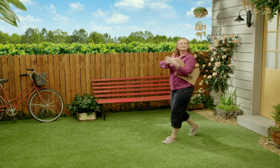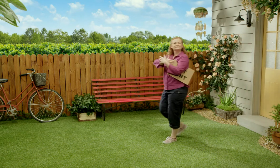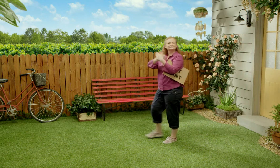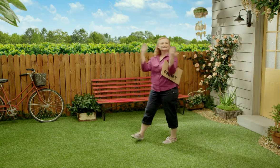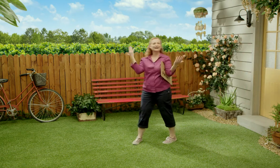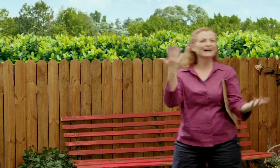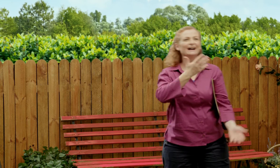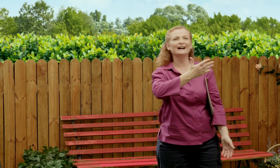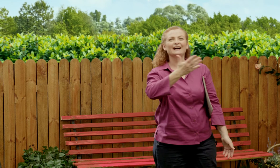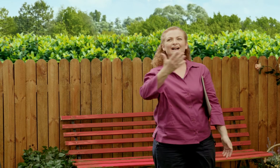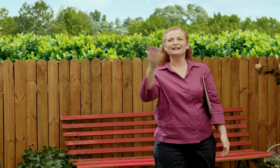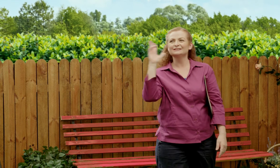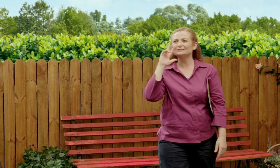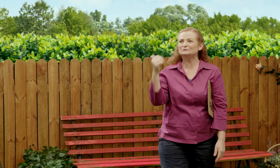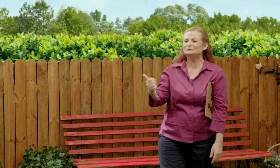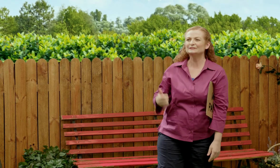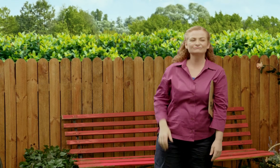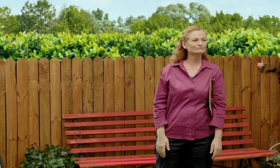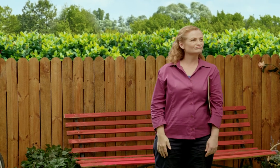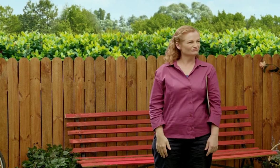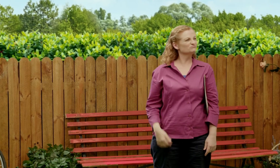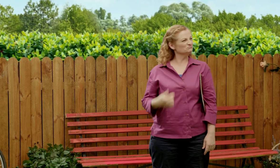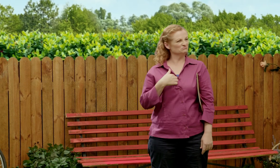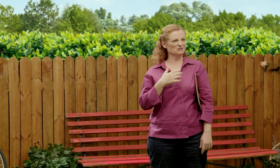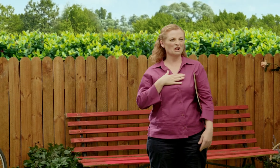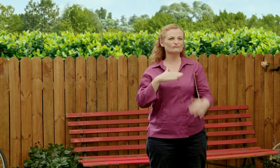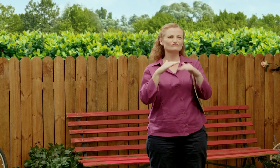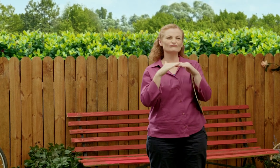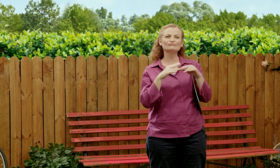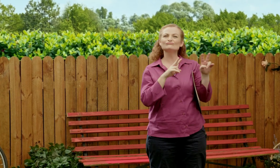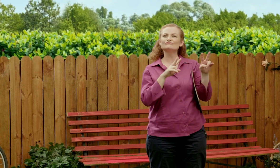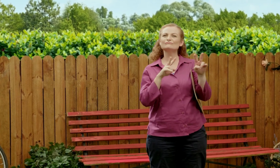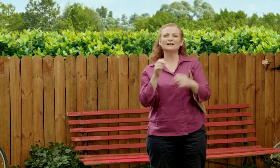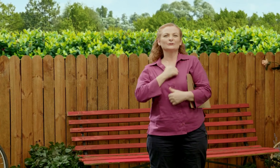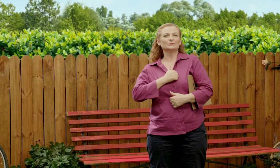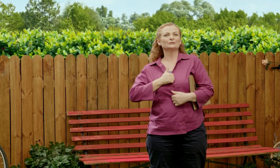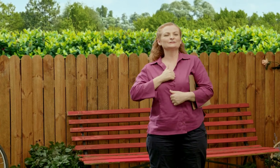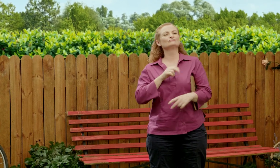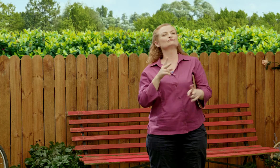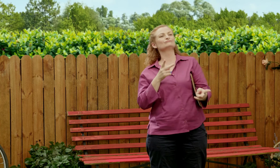Such a beautiful day, I'd like to sit and just enjoy it.